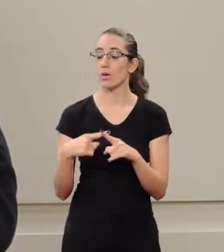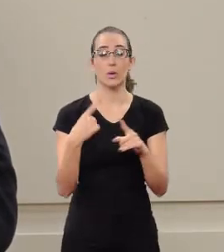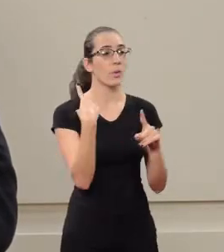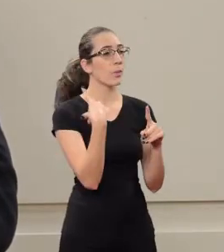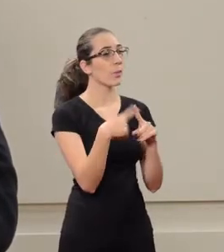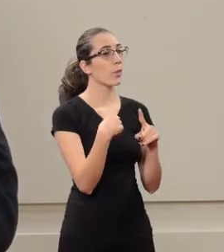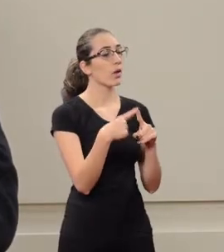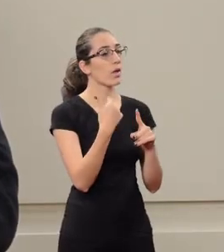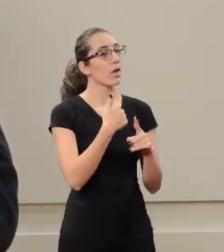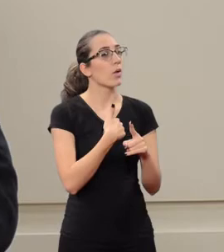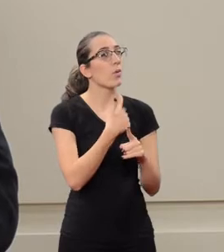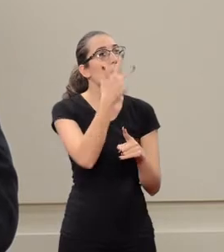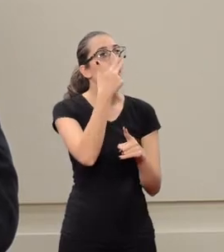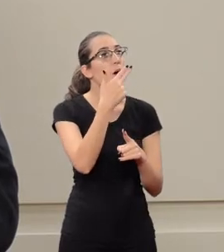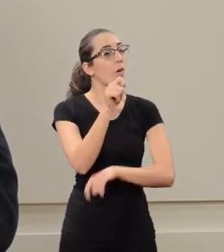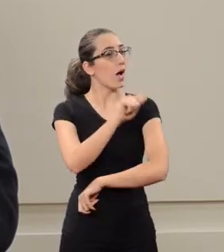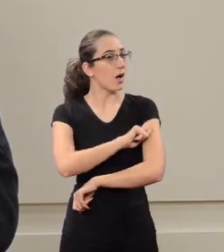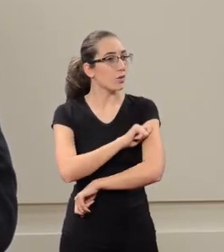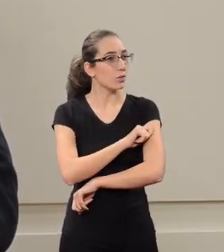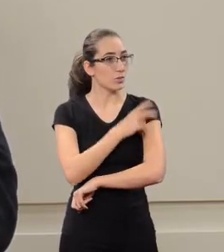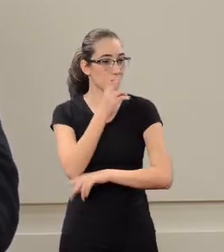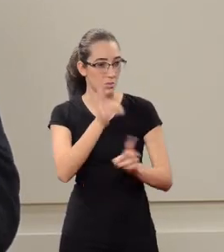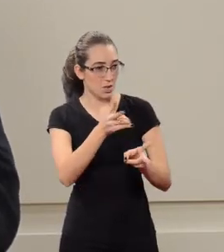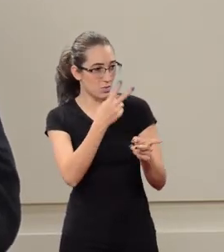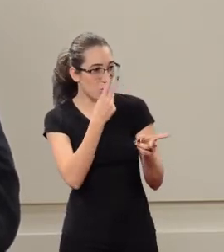Because I started working at it as a student.